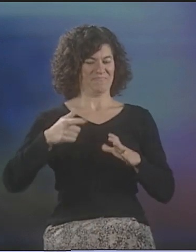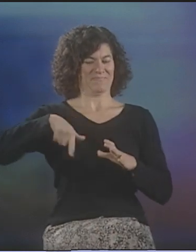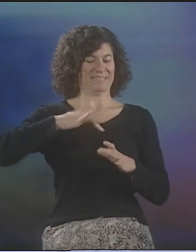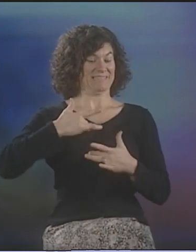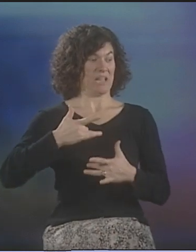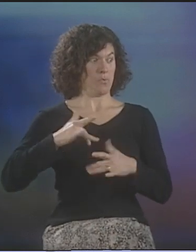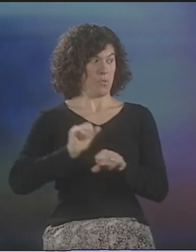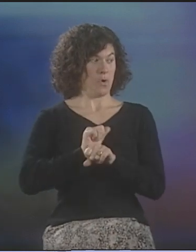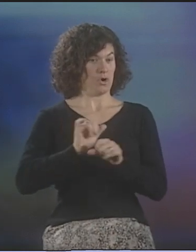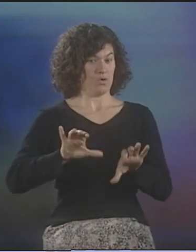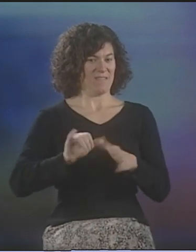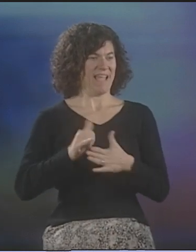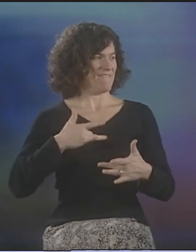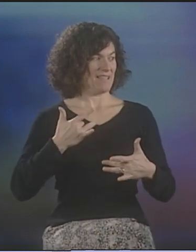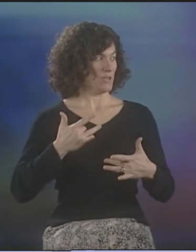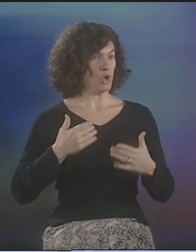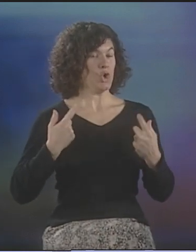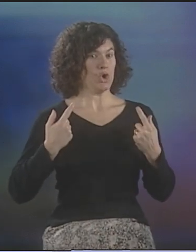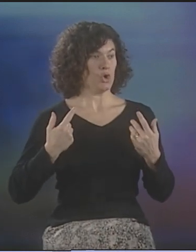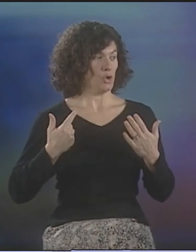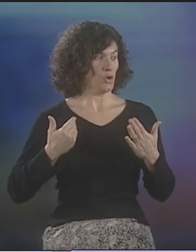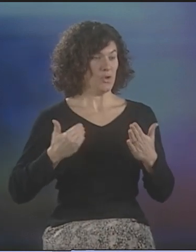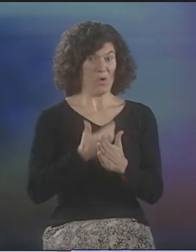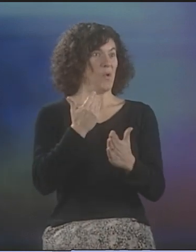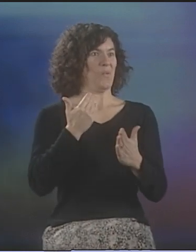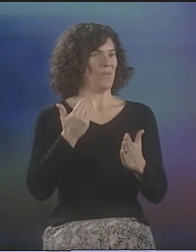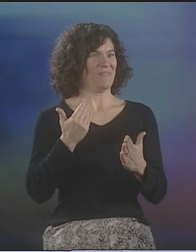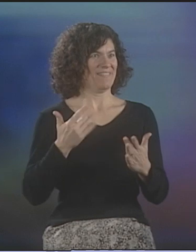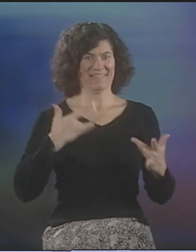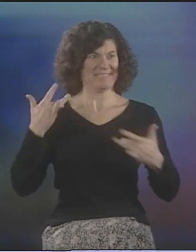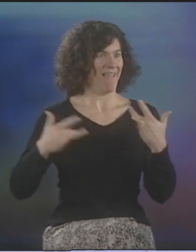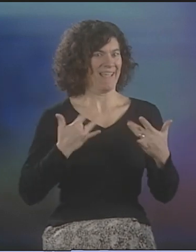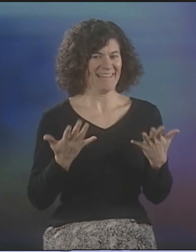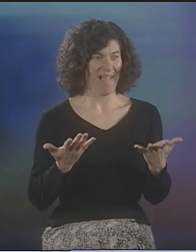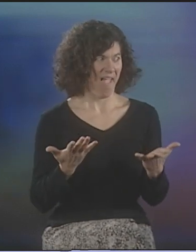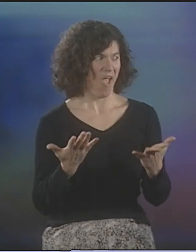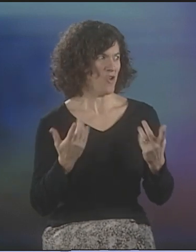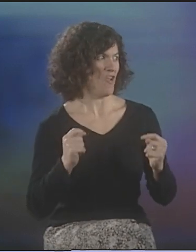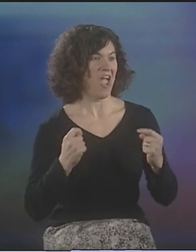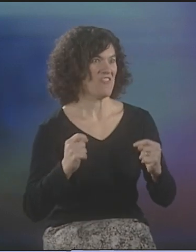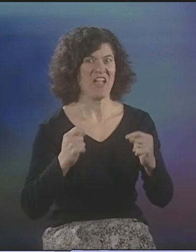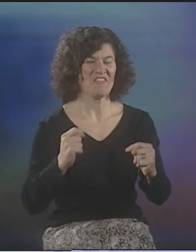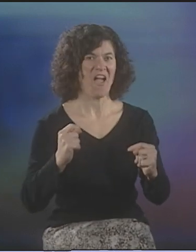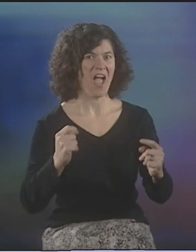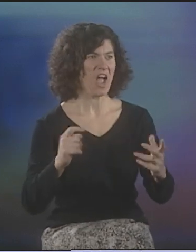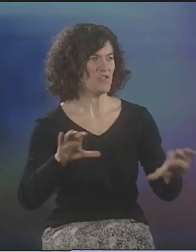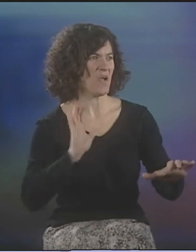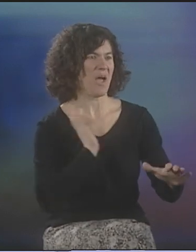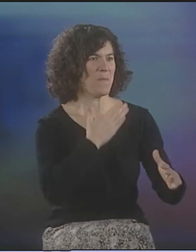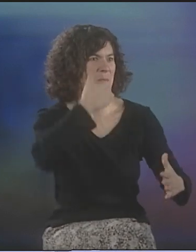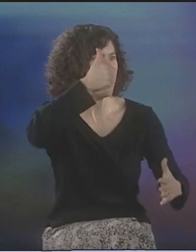THAT WAS UNDERTAKING THIS KIND OF EFFORT AT THE TIME, AND WE THOUGHT IT WAS NEW AND EXCITING. LET'S GIVE IT A GO. LET'S TRY. WE'LL JUST GIVE IT OUR BEST SHOT